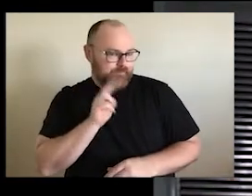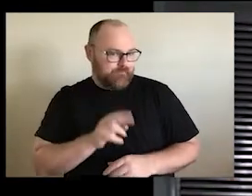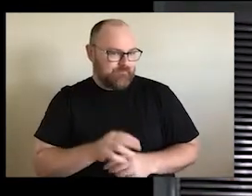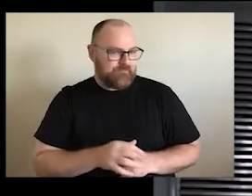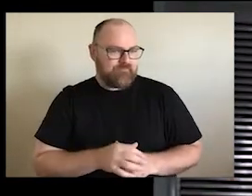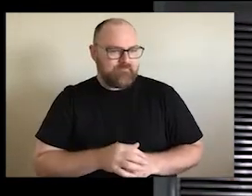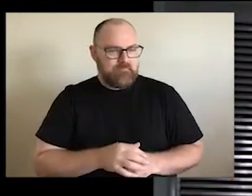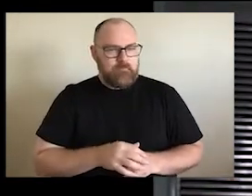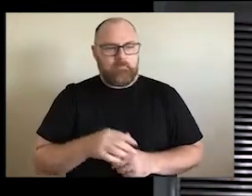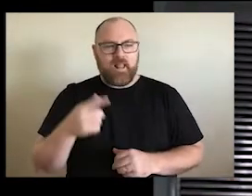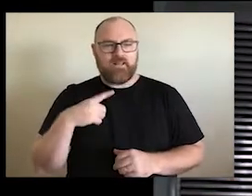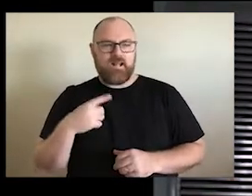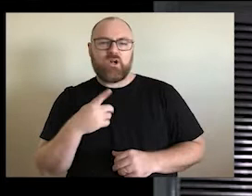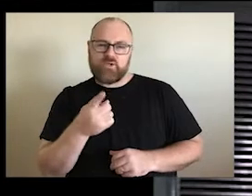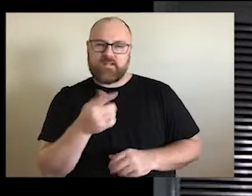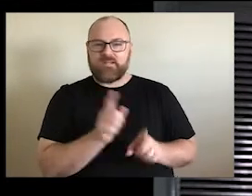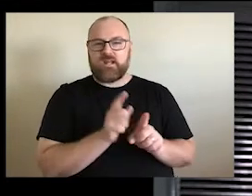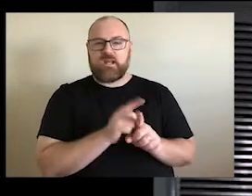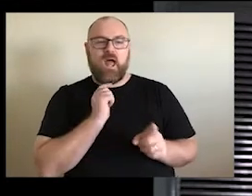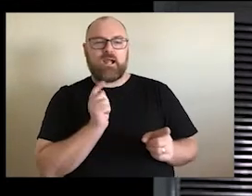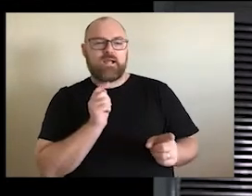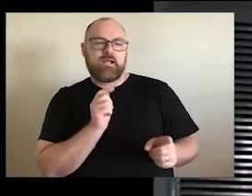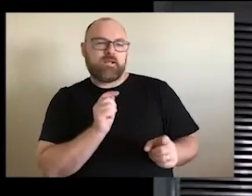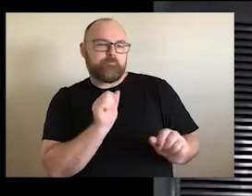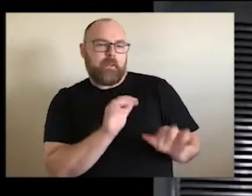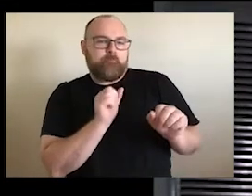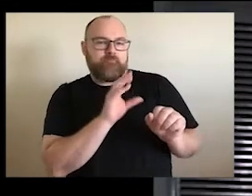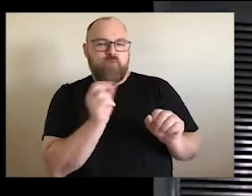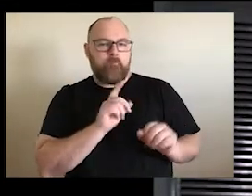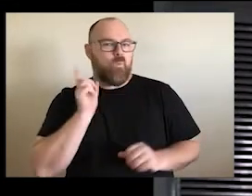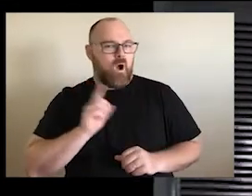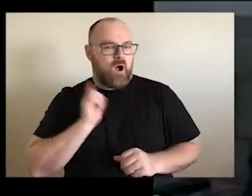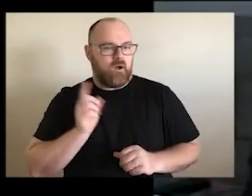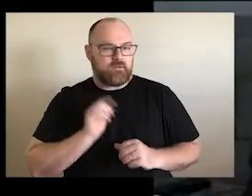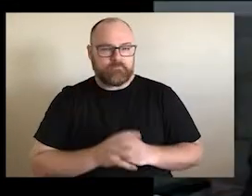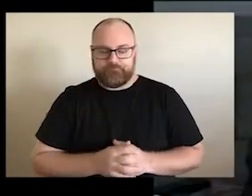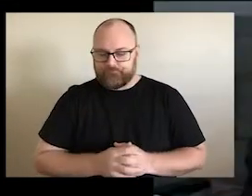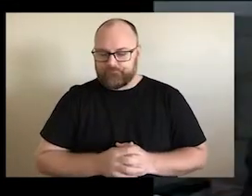dressed, you know. This magic white touch. I looked at the old matron's